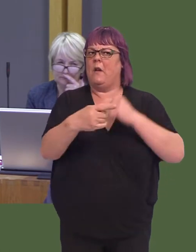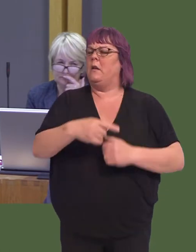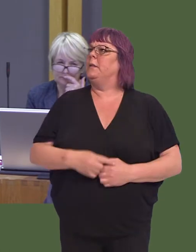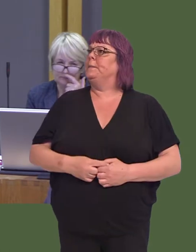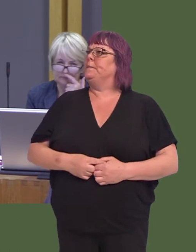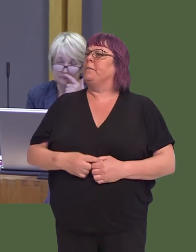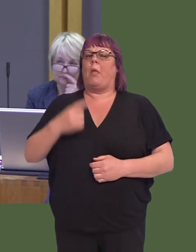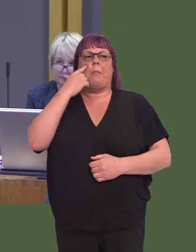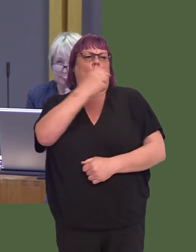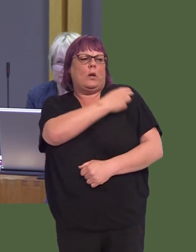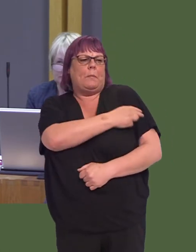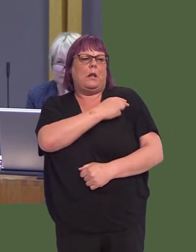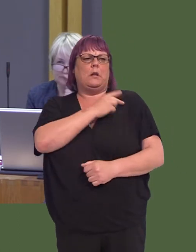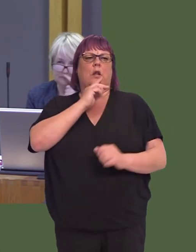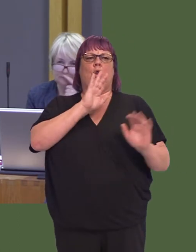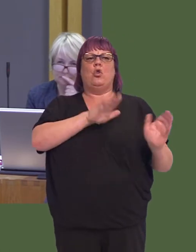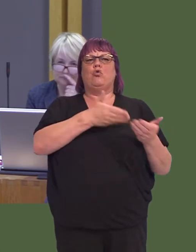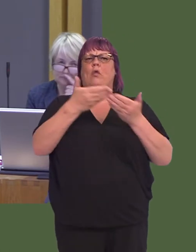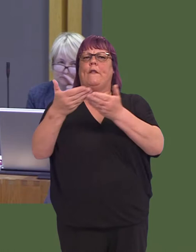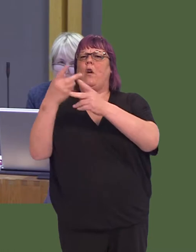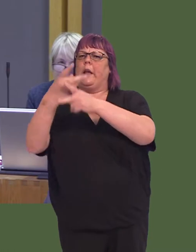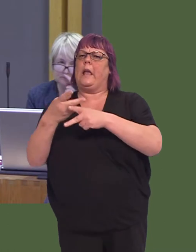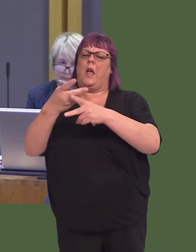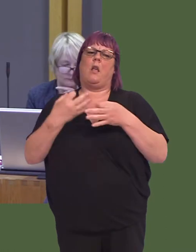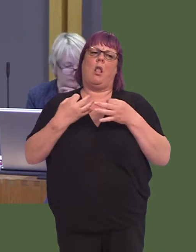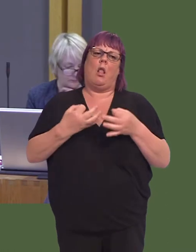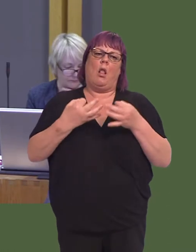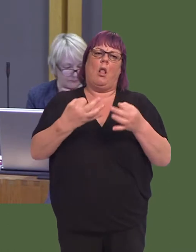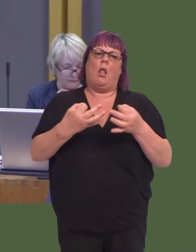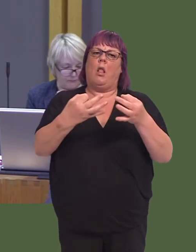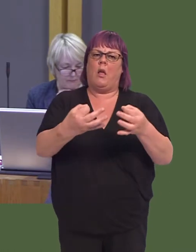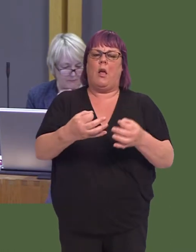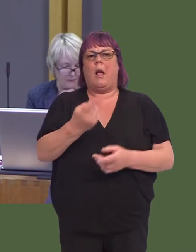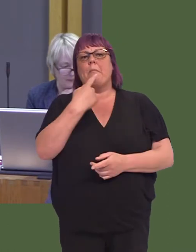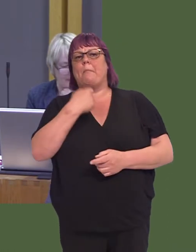The lack of capacity in our hospitals, causing delays in transfers of care, is cited by my